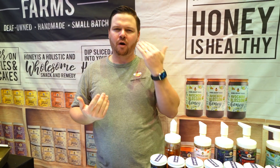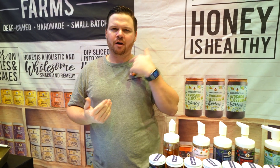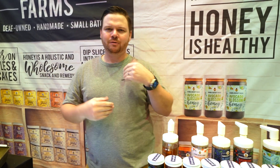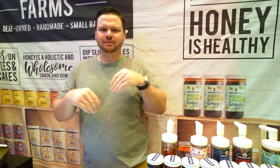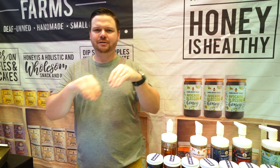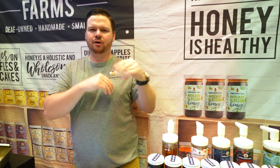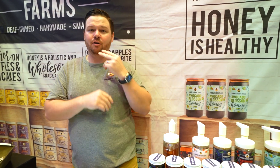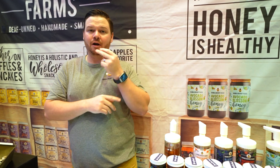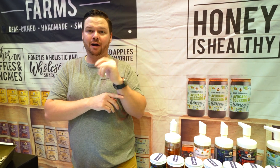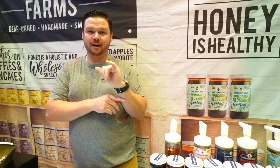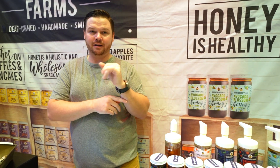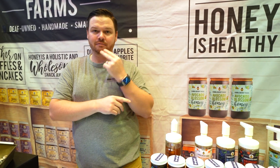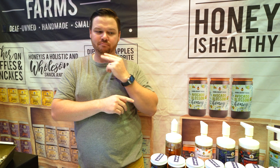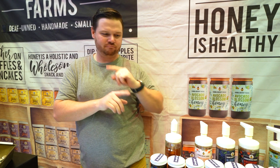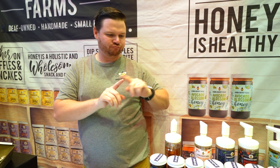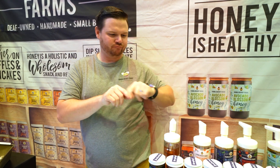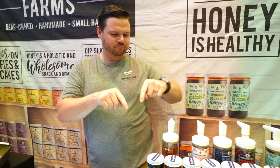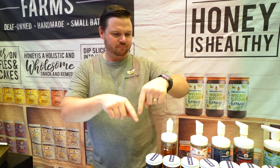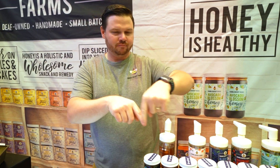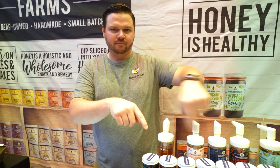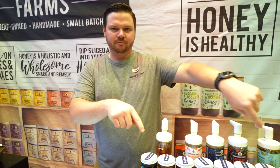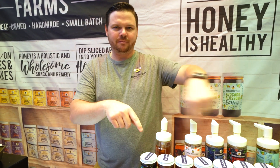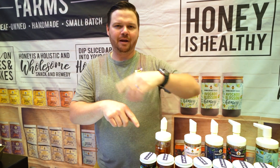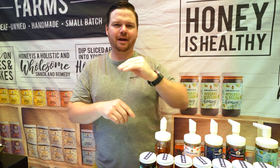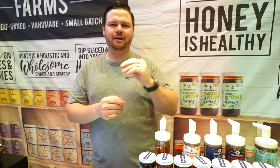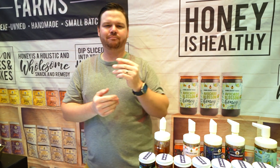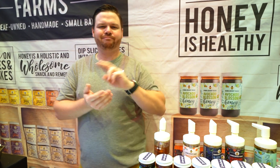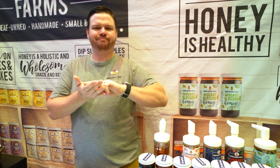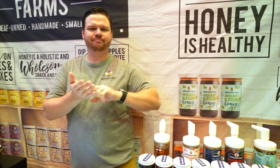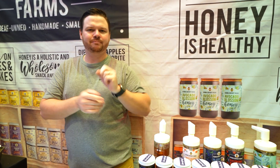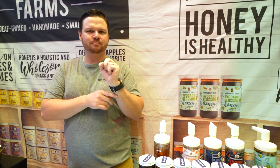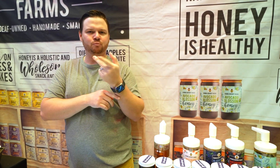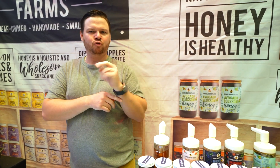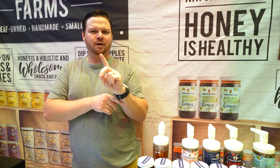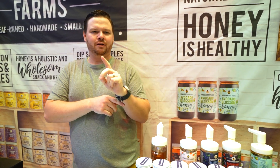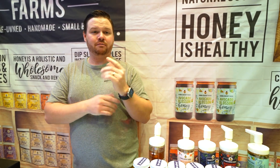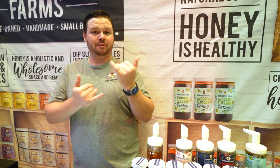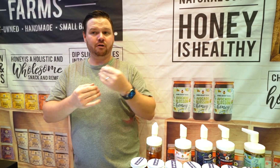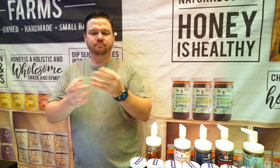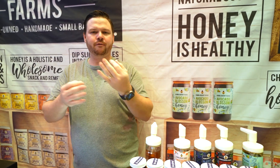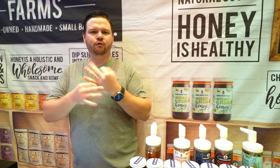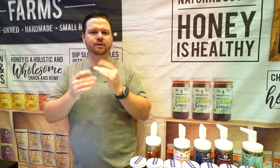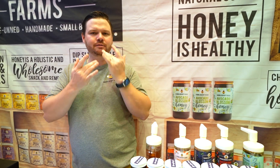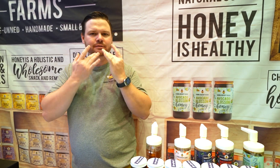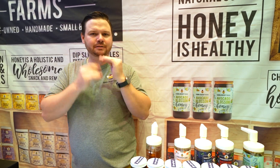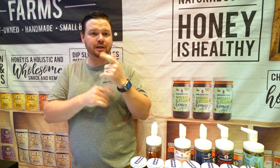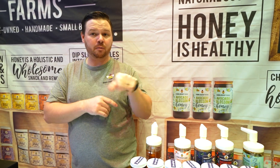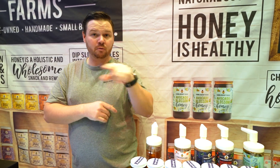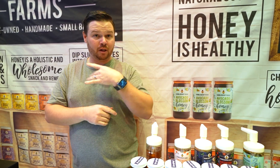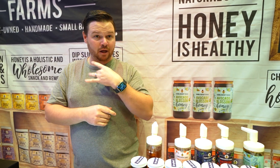from everyone here about the honey and spreads we sell. We've been giving out free samples.